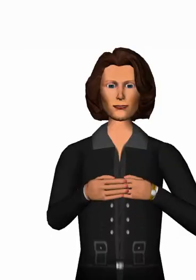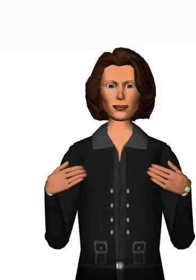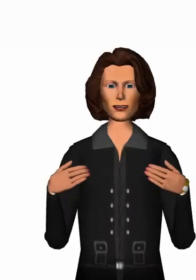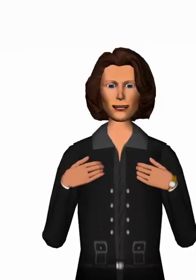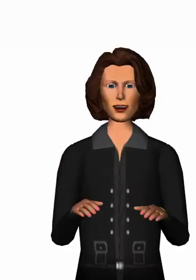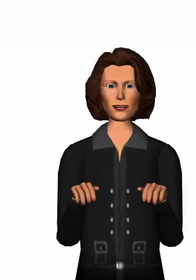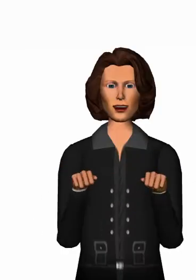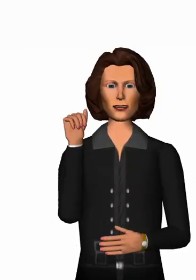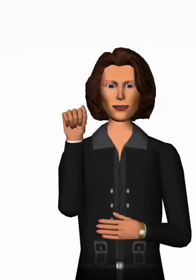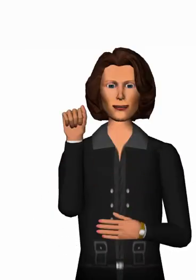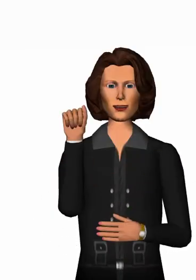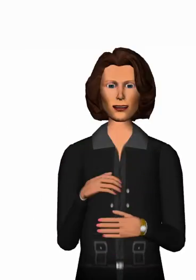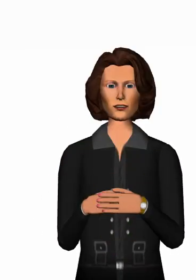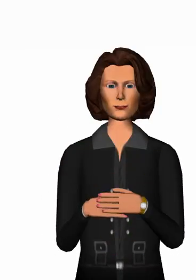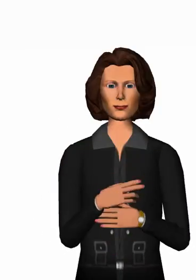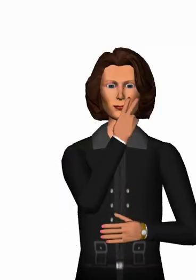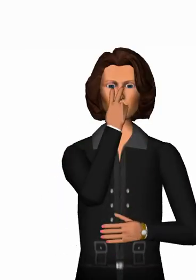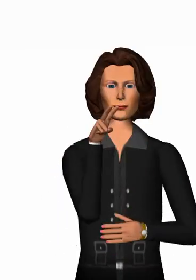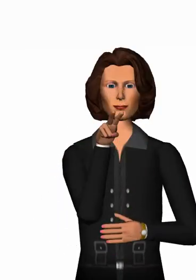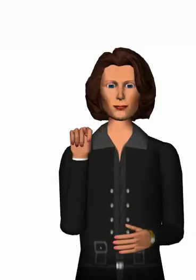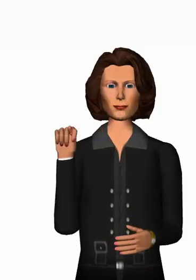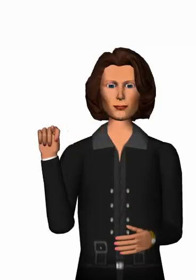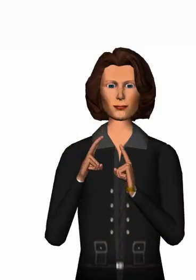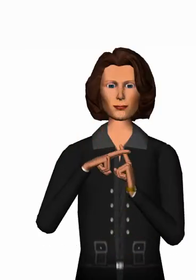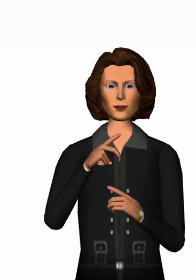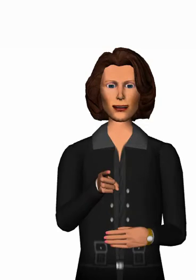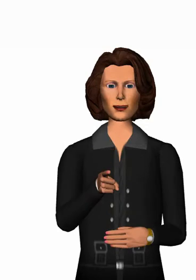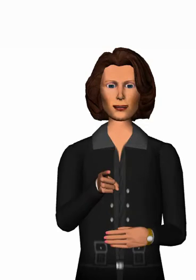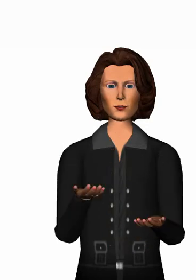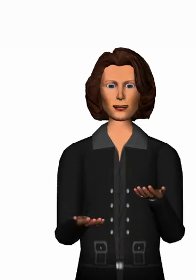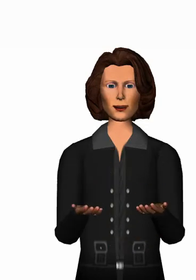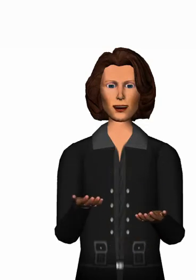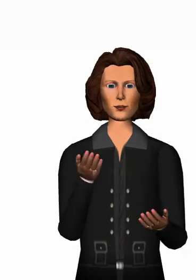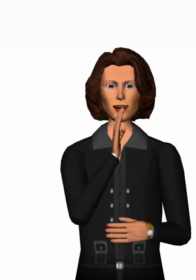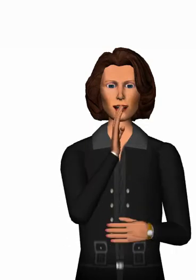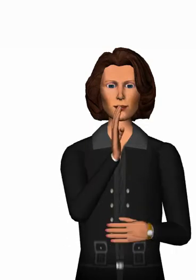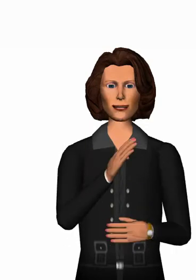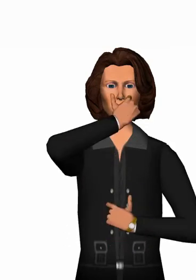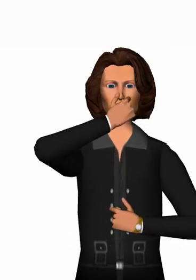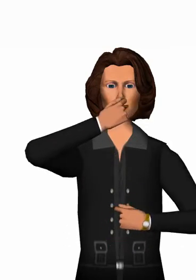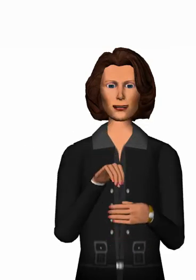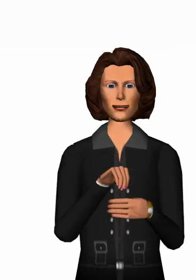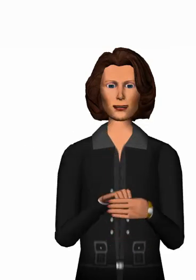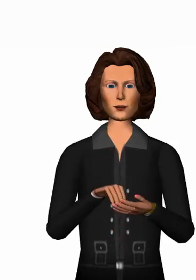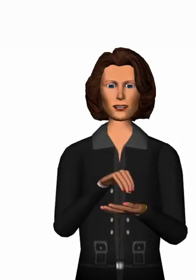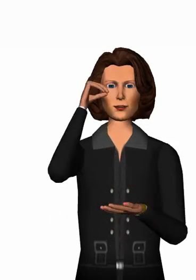After having taken a closer look at the application you may be interested in learning how to add the panel